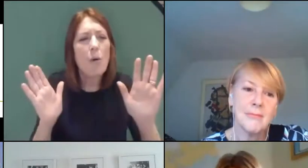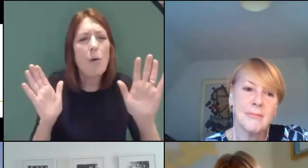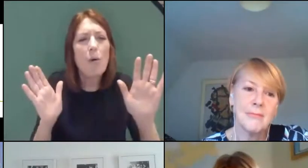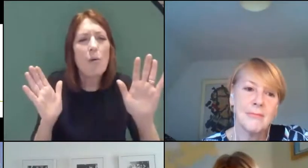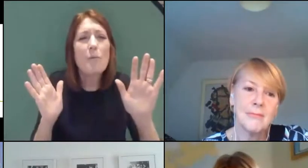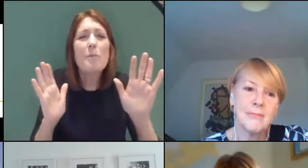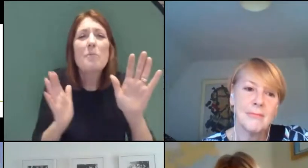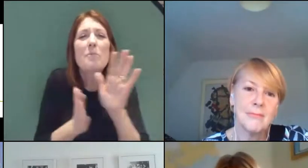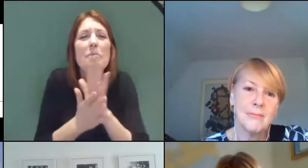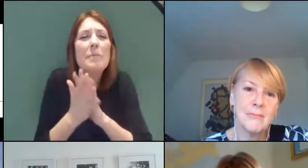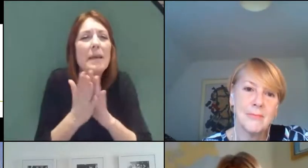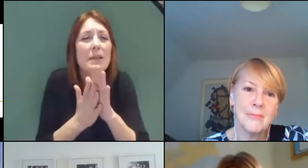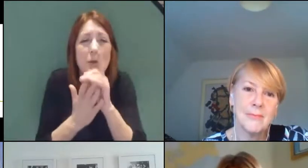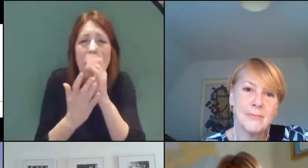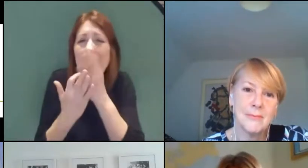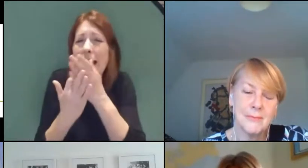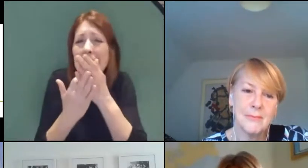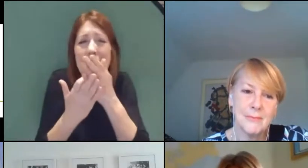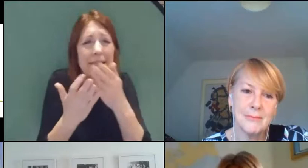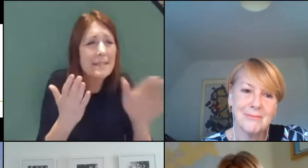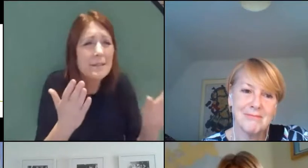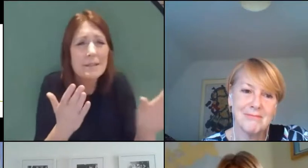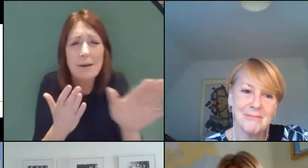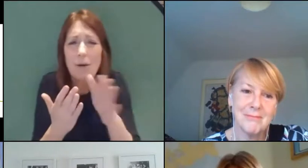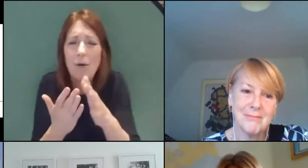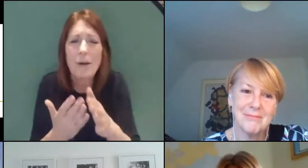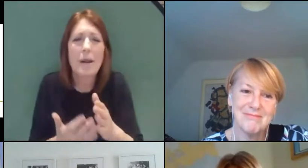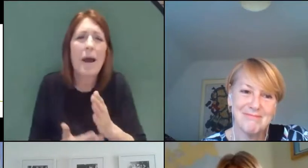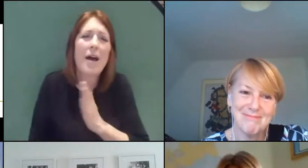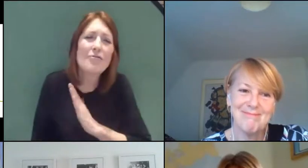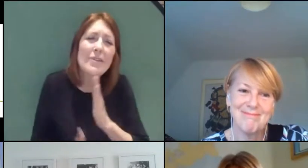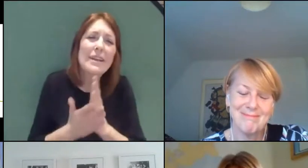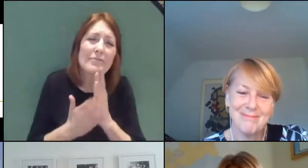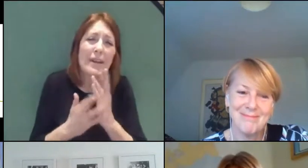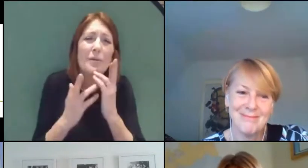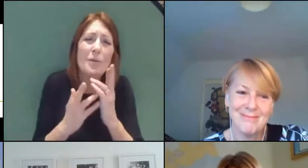accessible to you, and I absolutely wish you all every success in that.